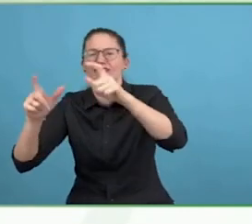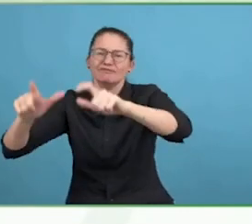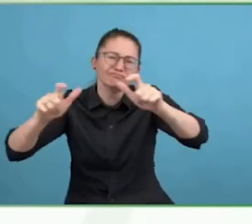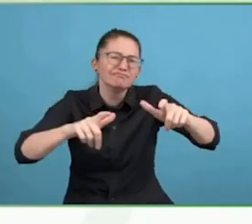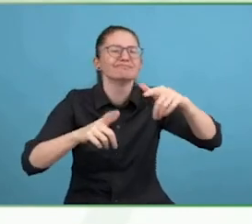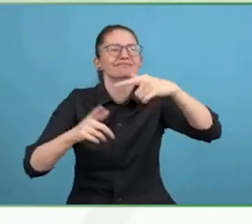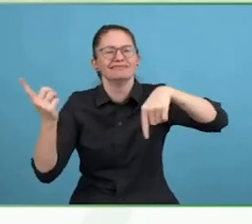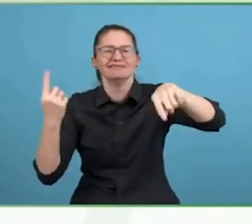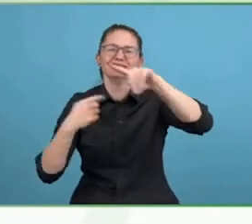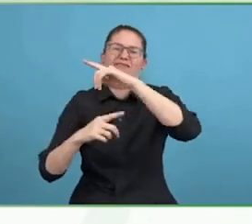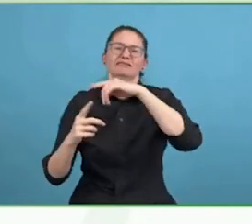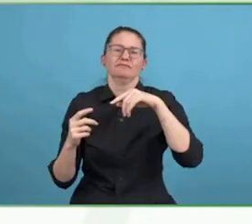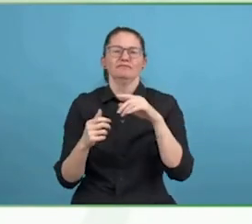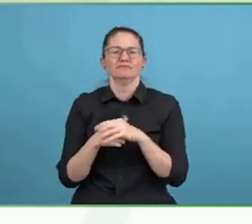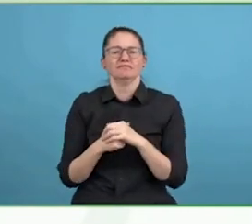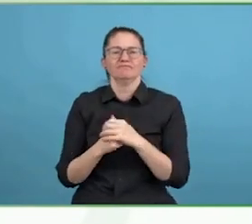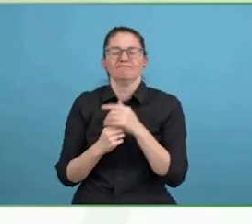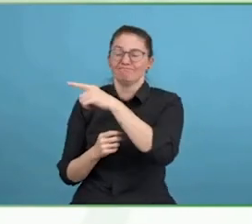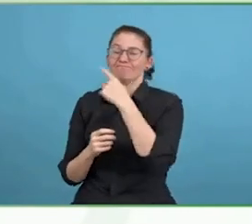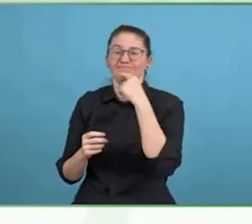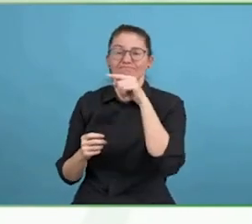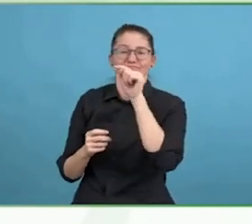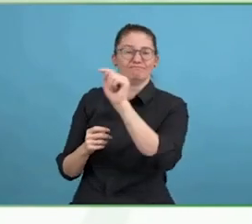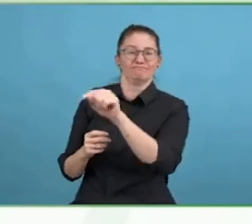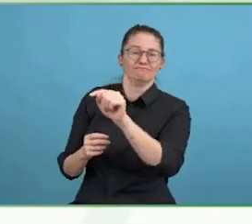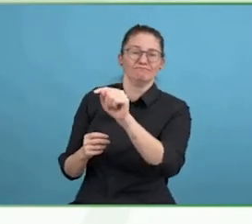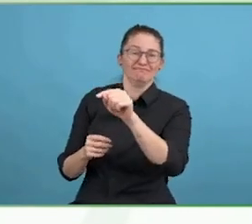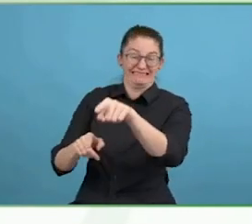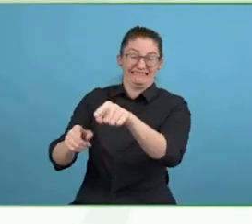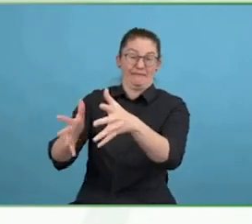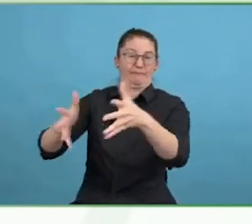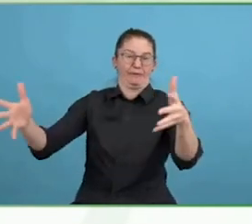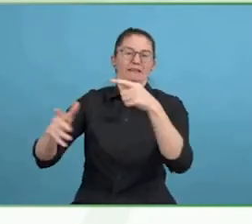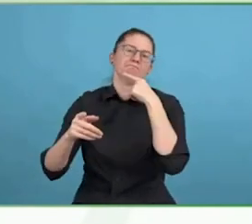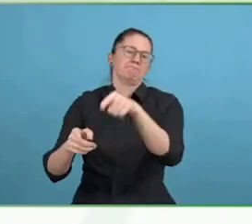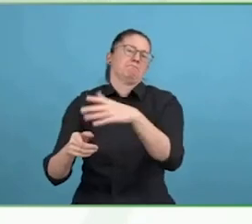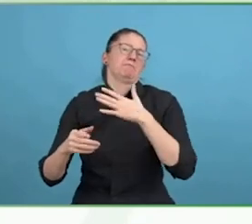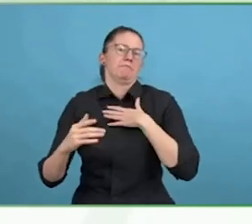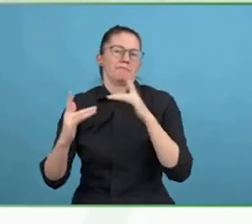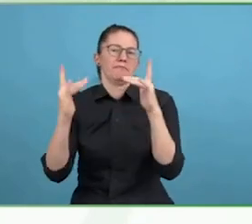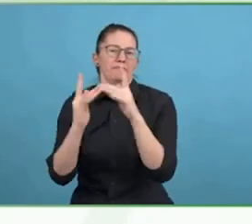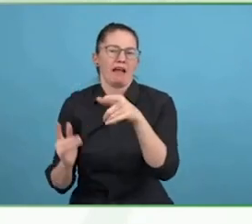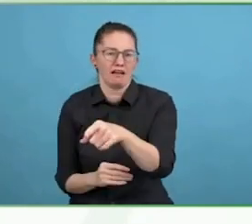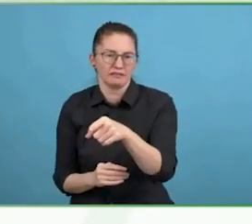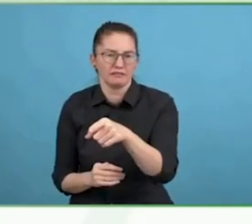As you say, it is a new role and I understand the job has not existed before.